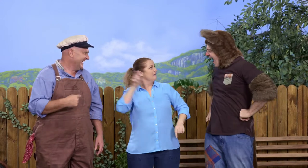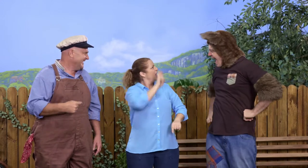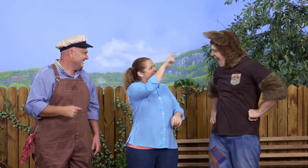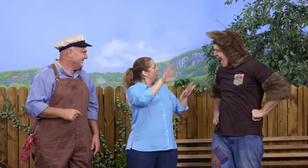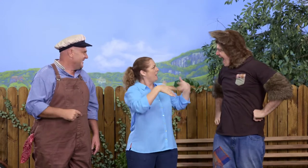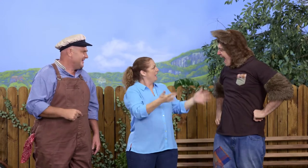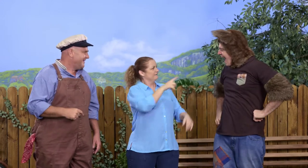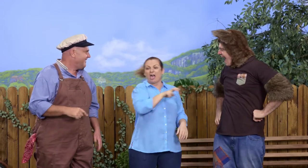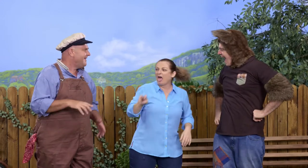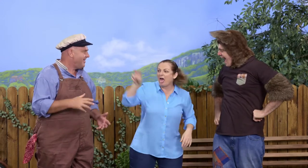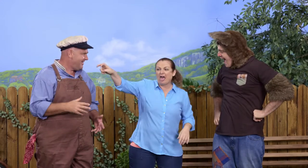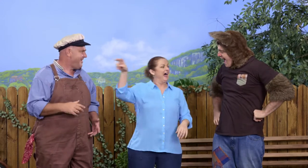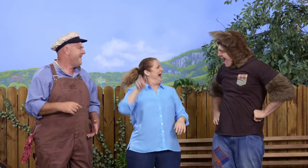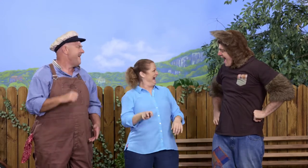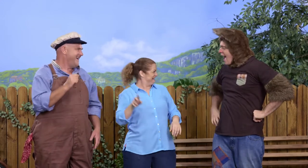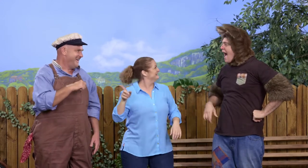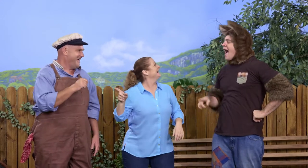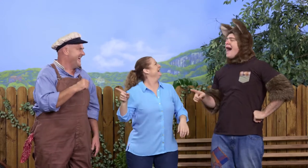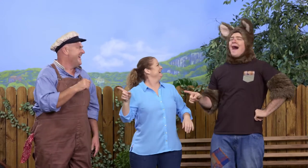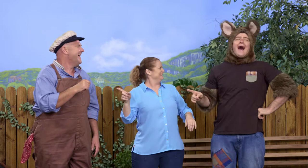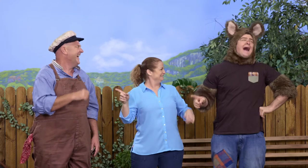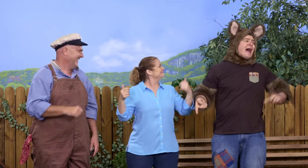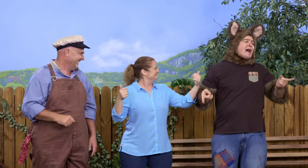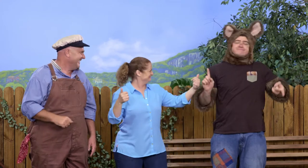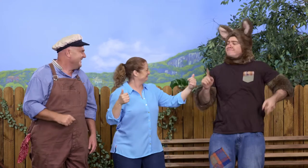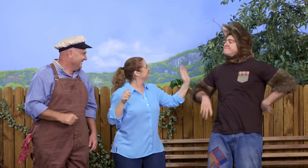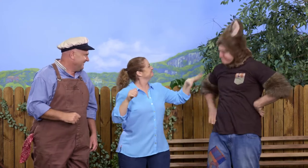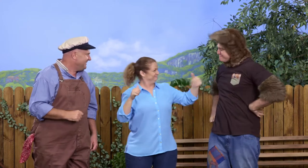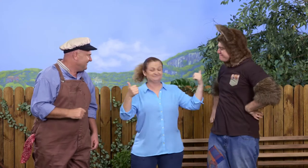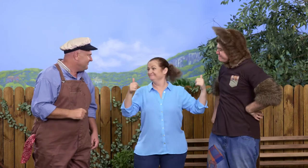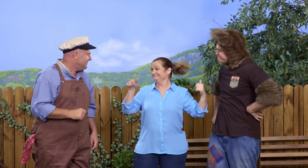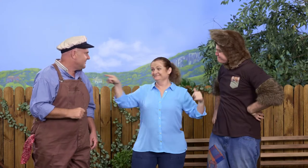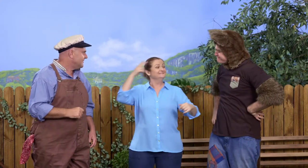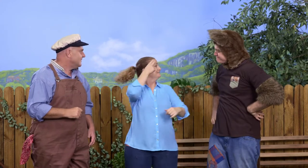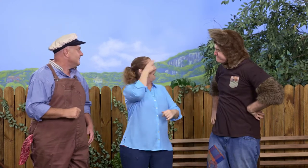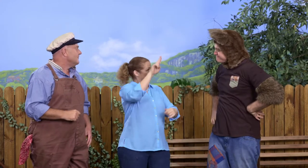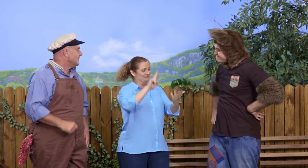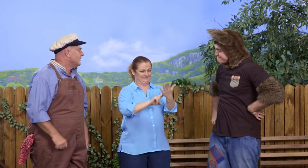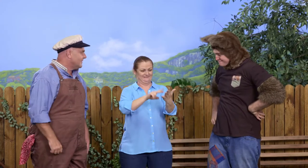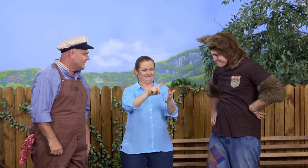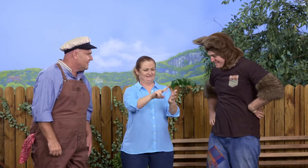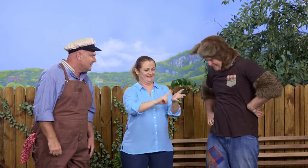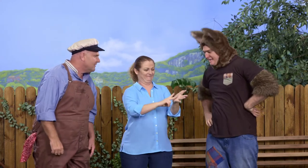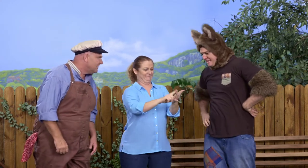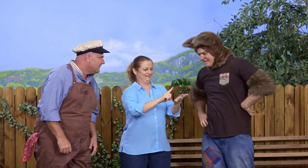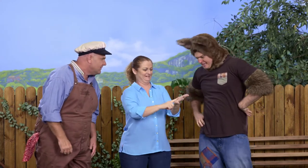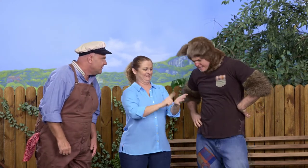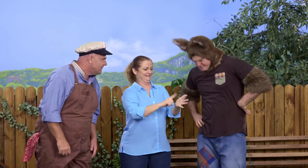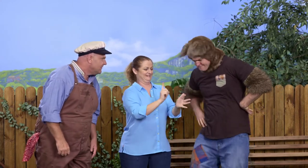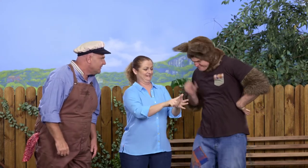He wasn't stuck on the roof after all. He went over to his house. Oh, I get it. His name is Neville.